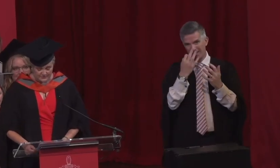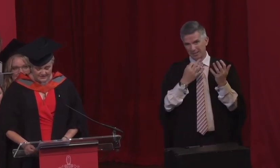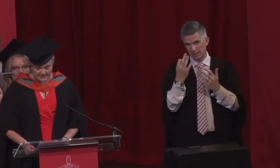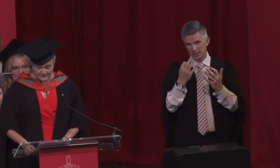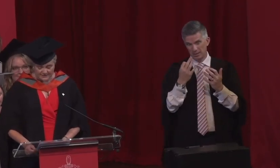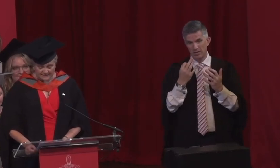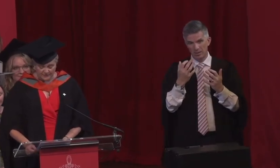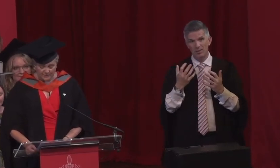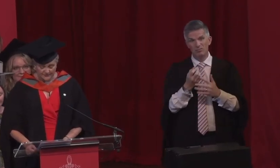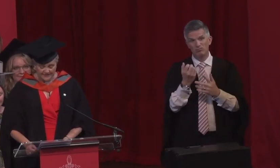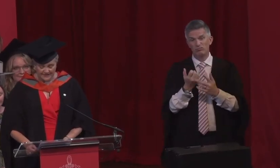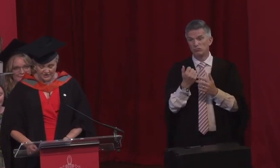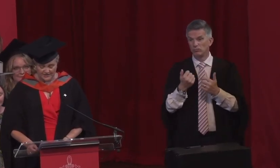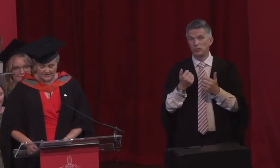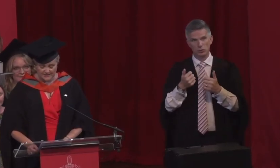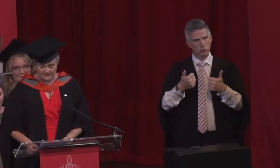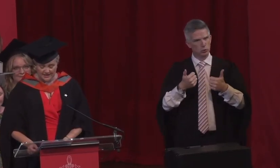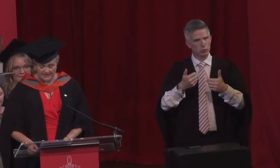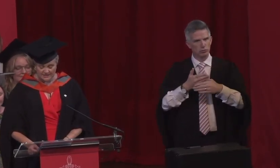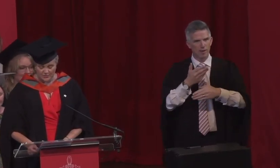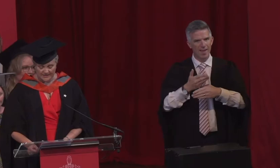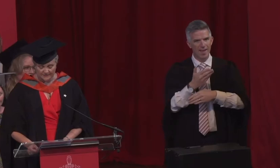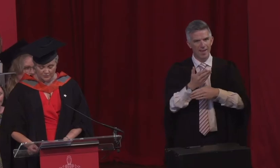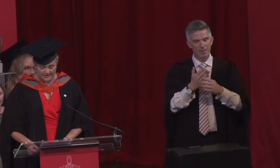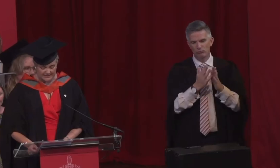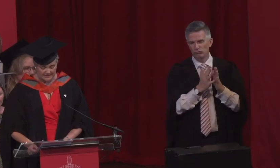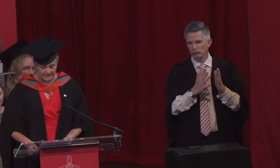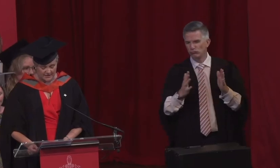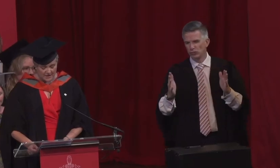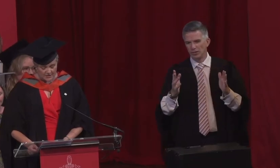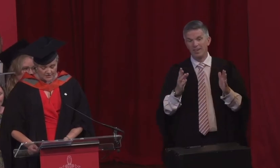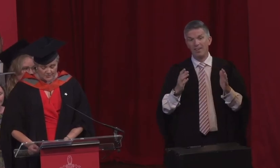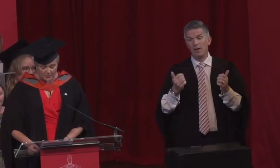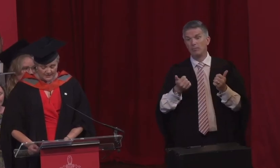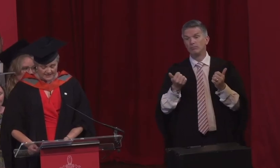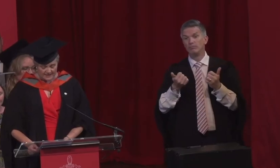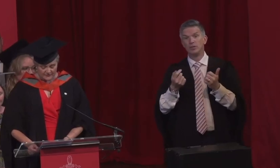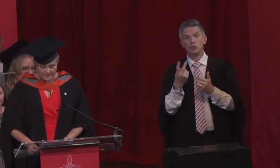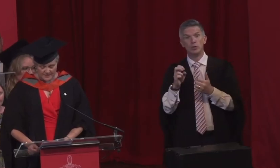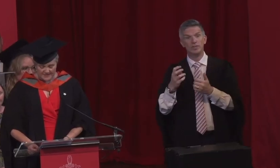several dental qualifications and the last in 2014, so to put myself in the position